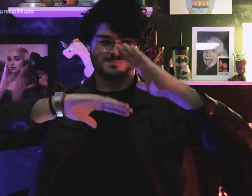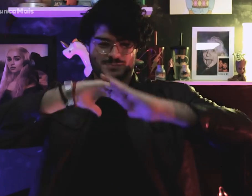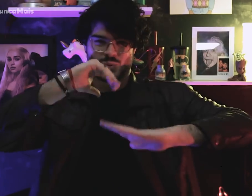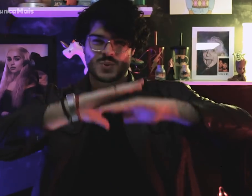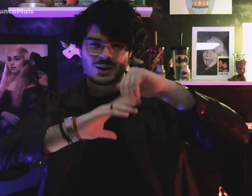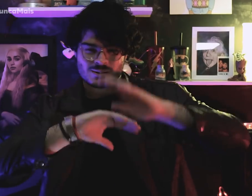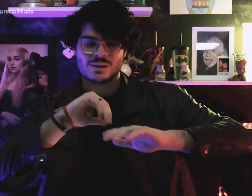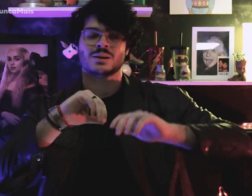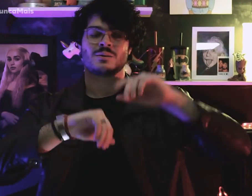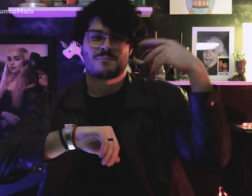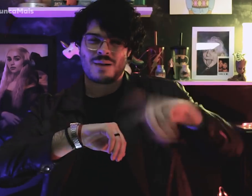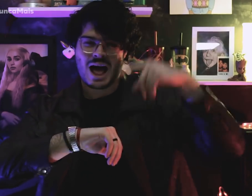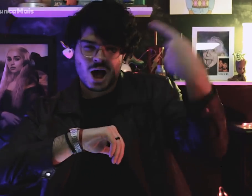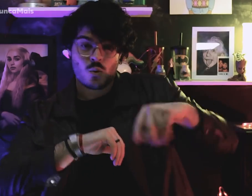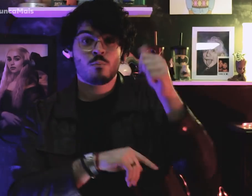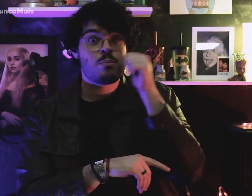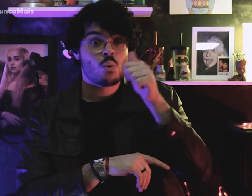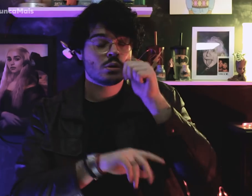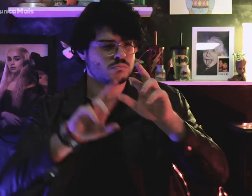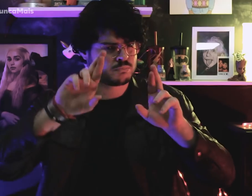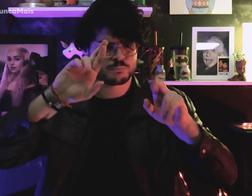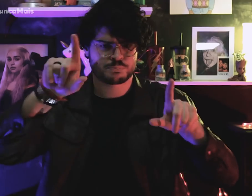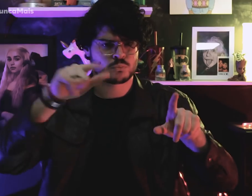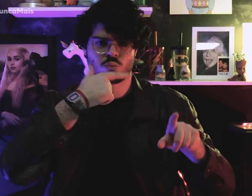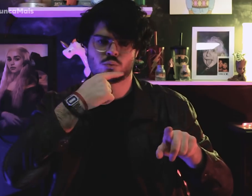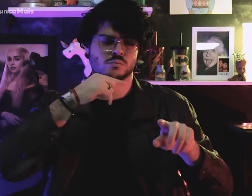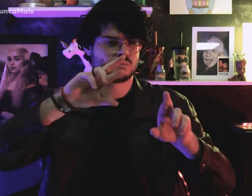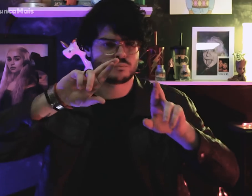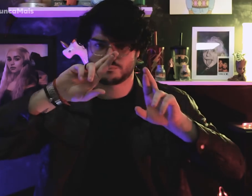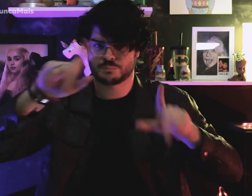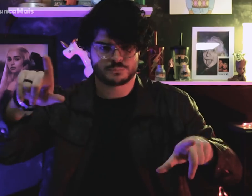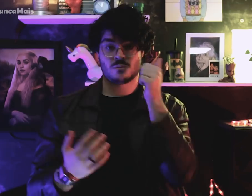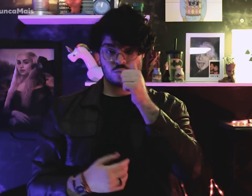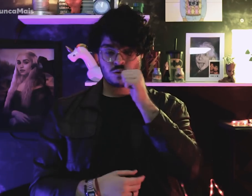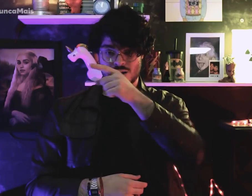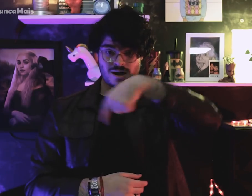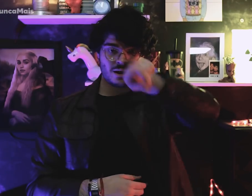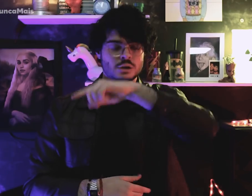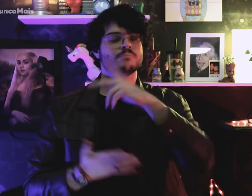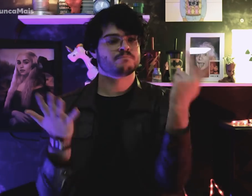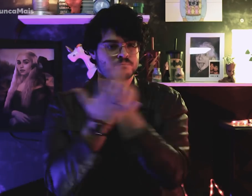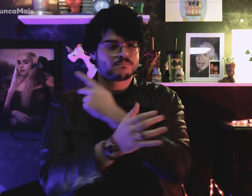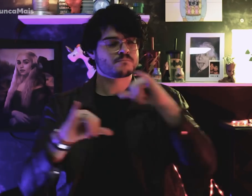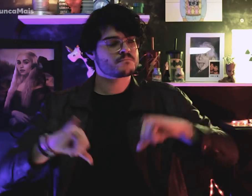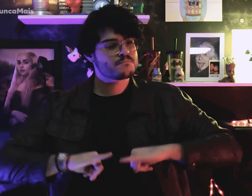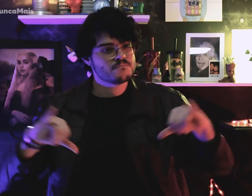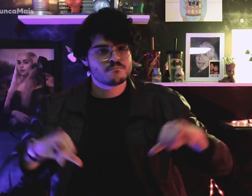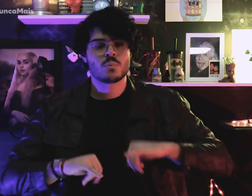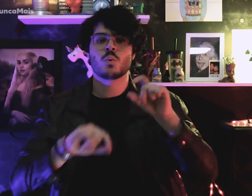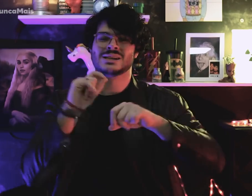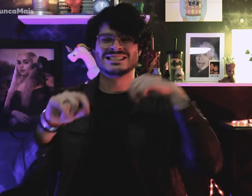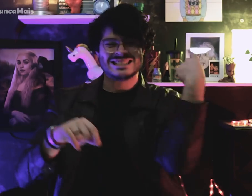A prática de tortura de mulheres era diferente da aplicada aos homens.